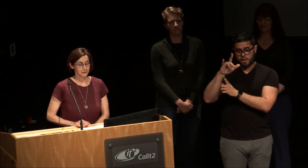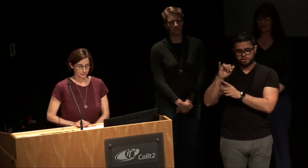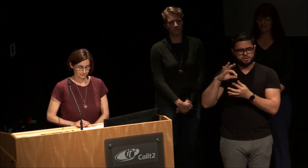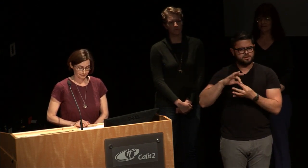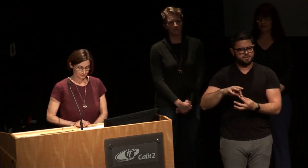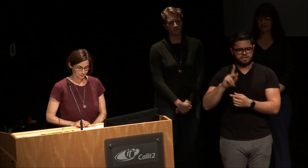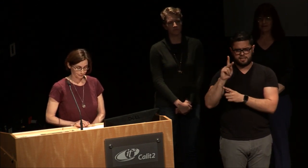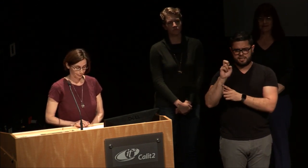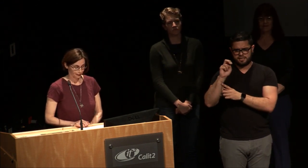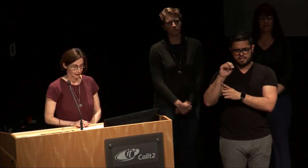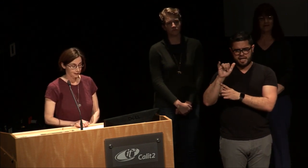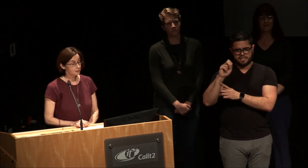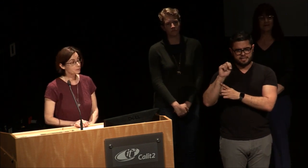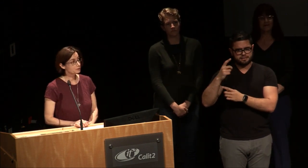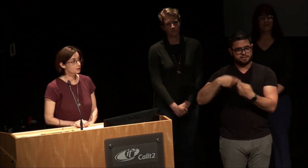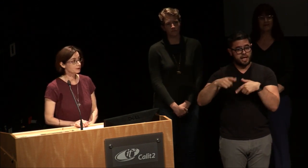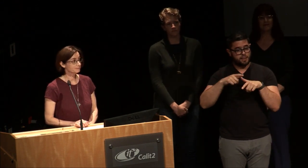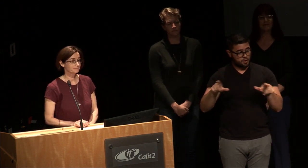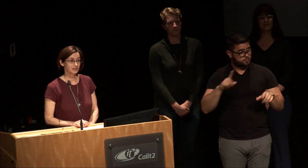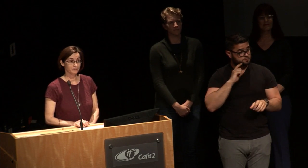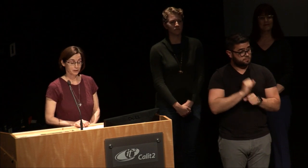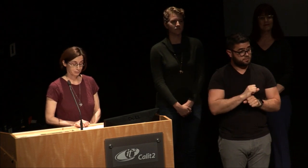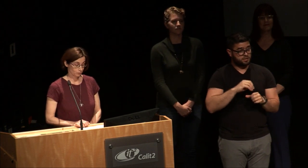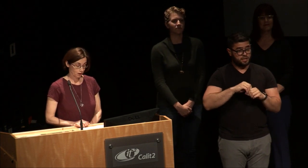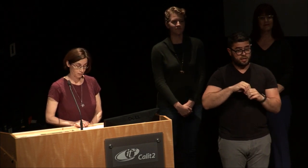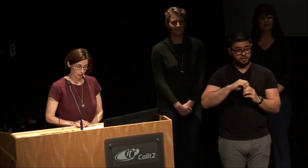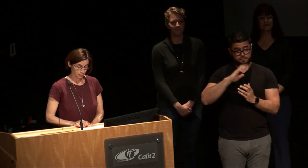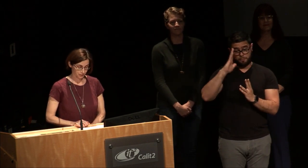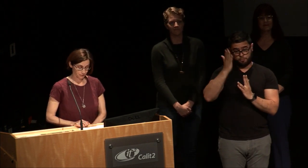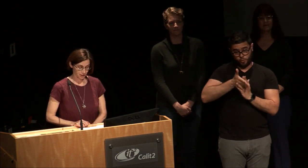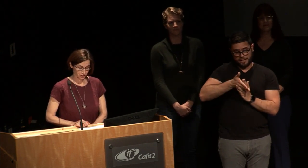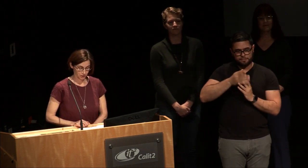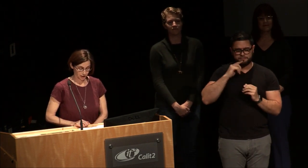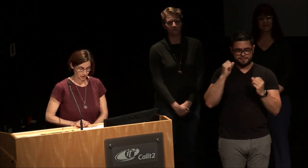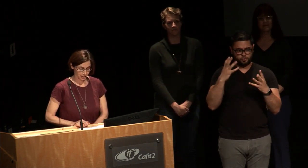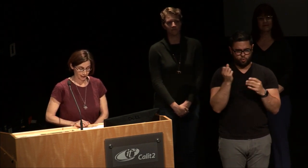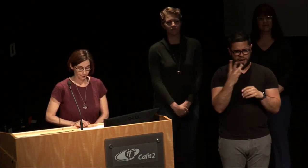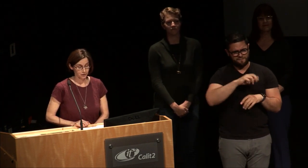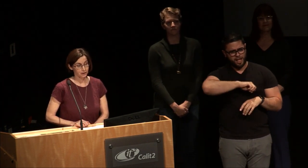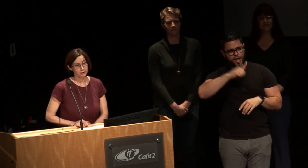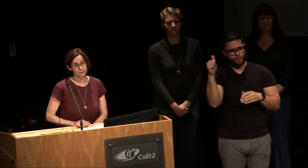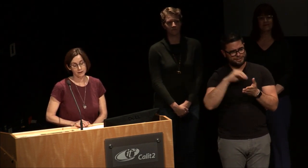and in between there have been 12 other dissertations on sign language including